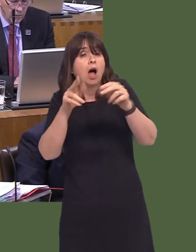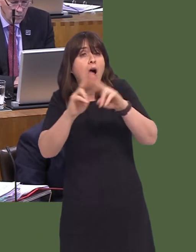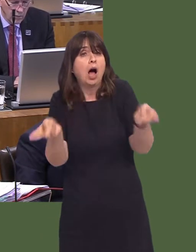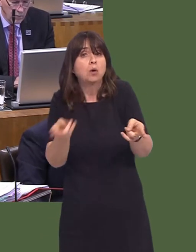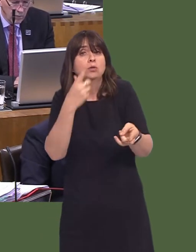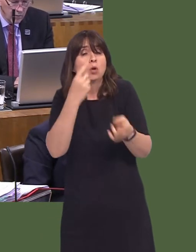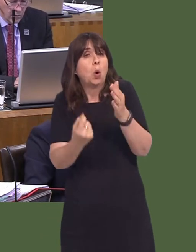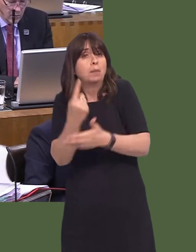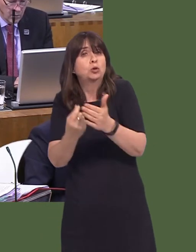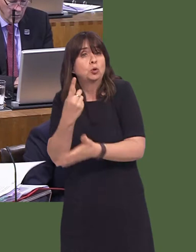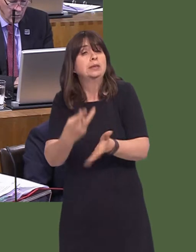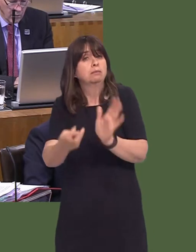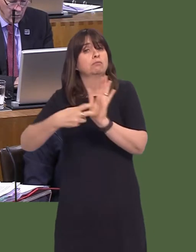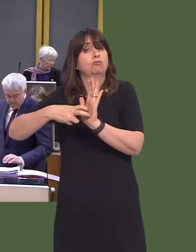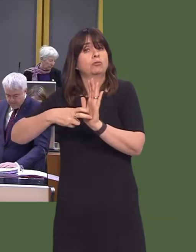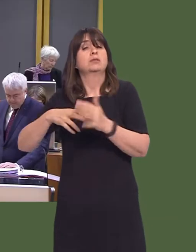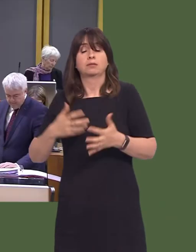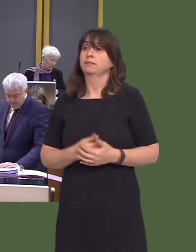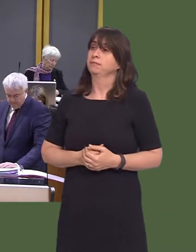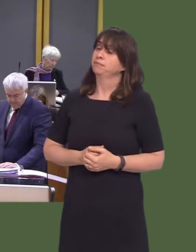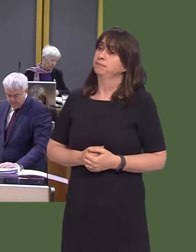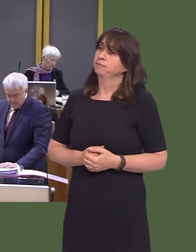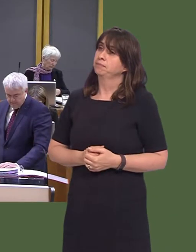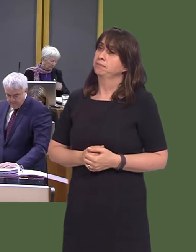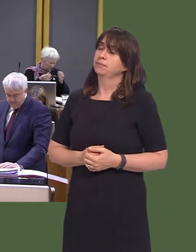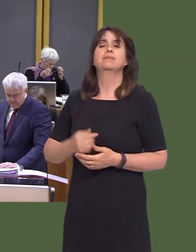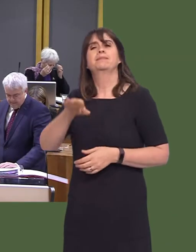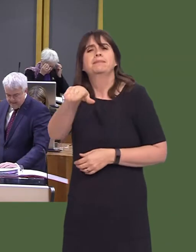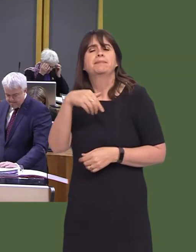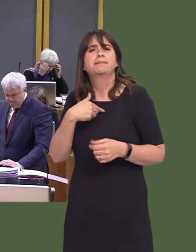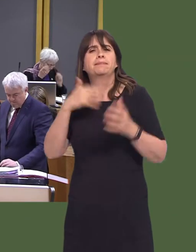companies to develop targeted support. Hefin David AM: My concern is that the house